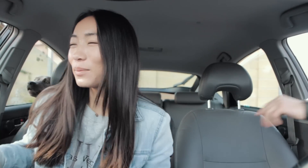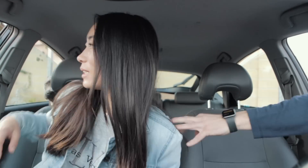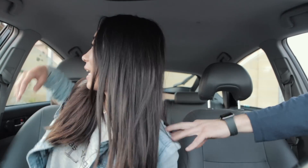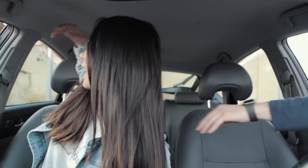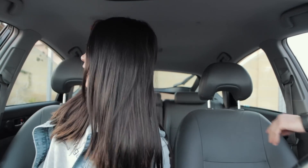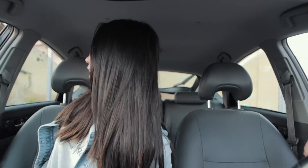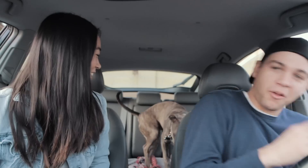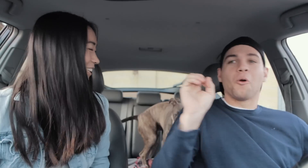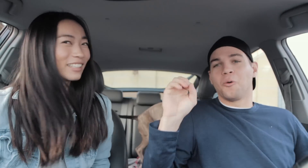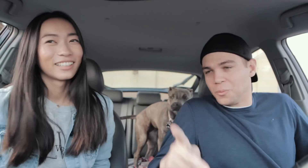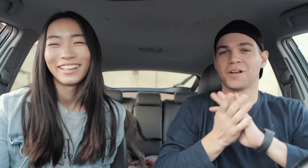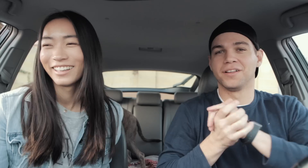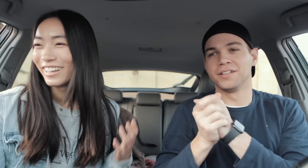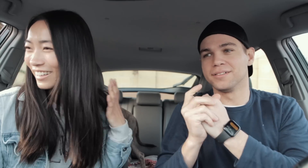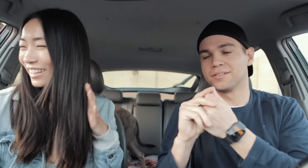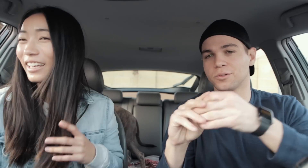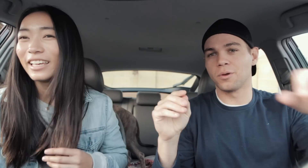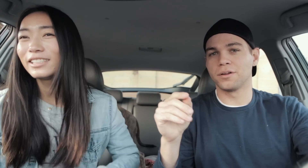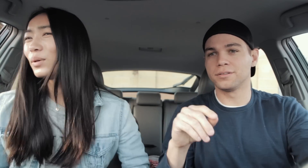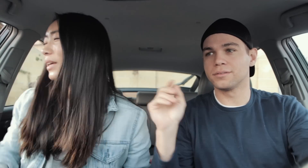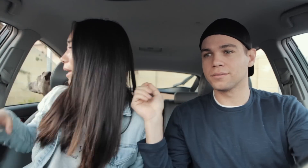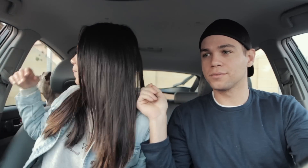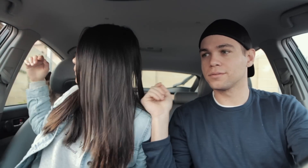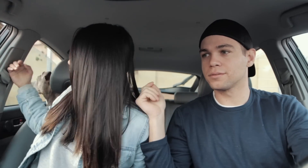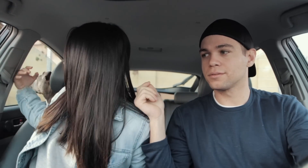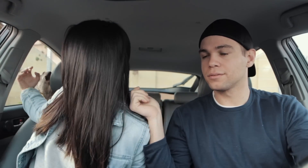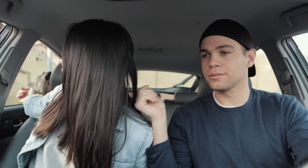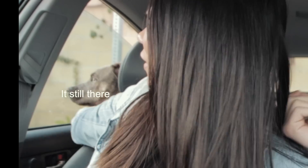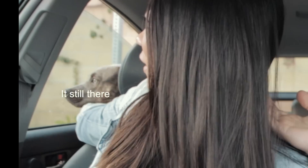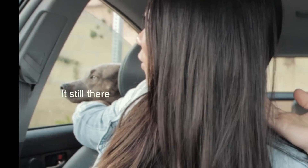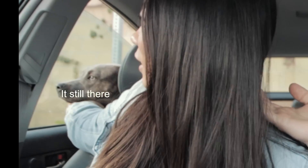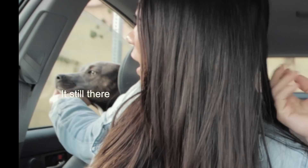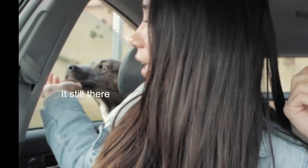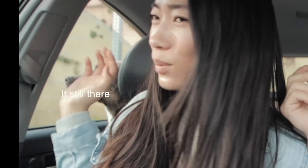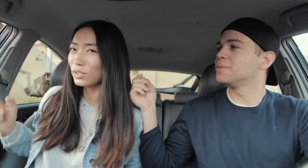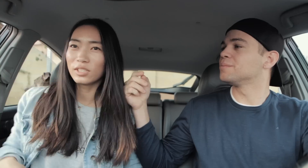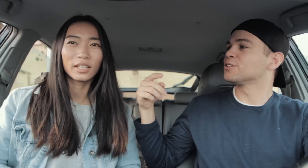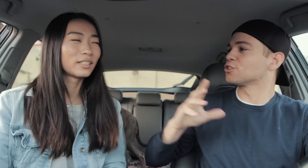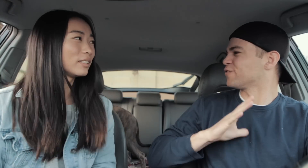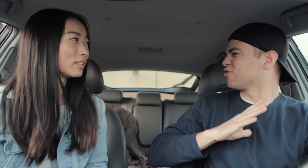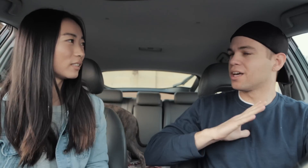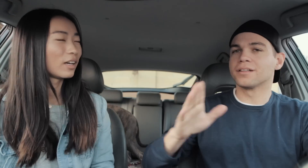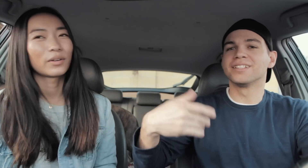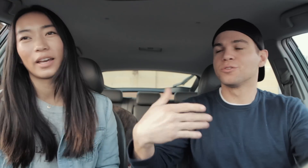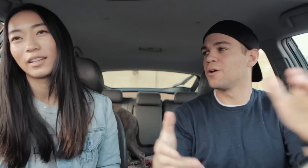E: that's someone's cat okay *whining* E: It's okay E: java, relax would ya R: baby she's fine. Let's get going